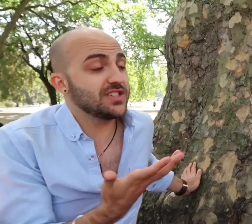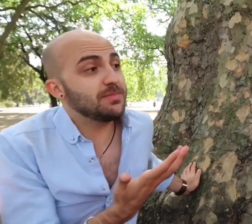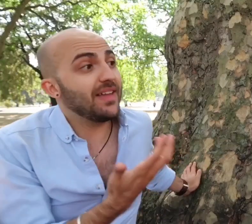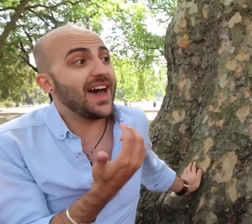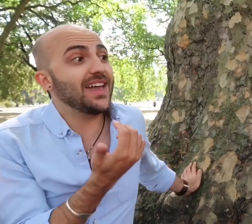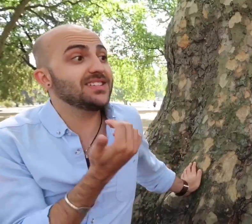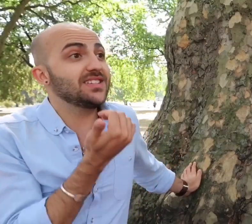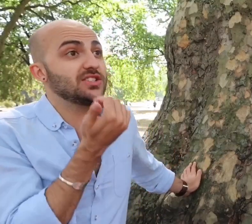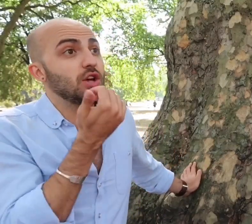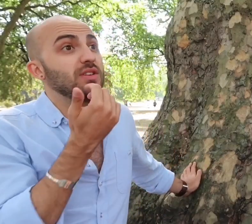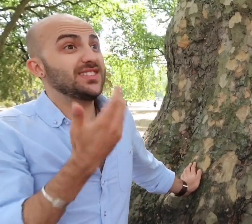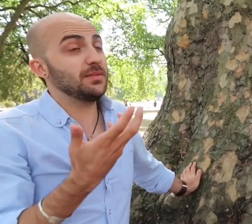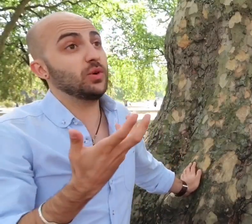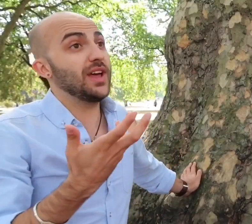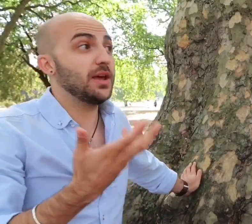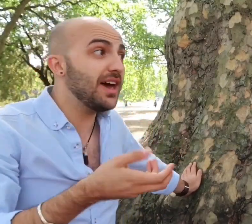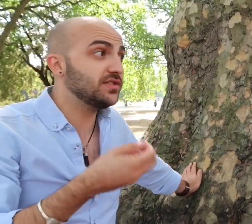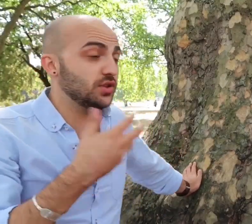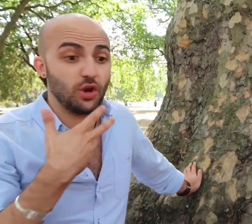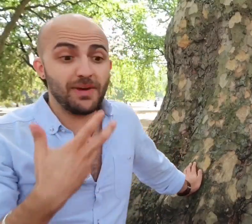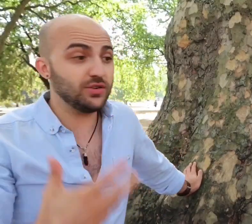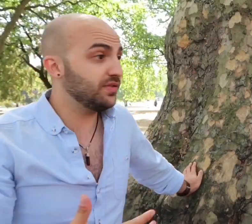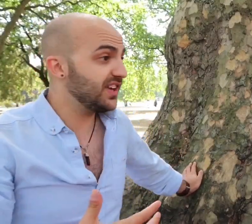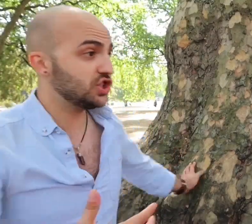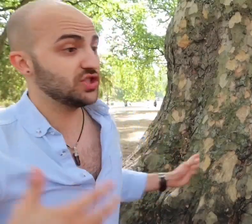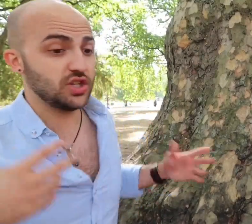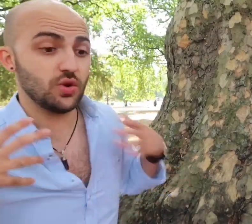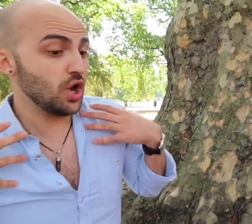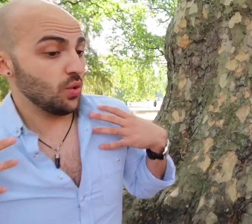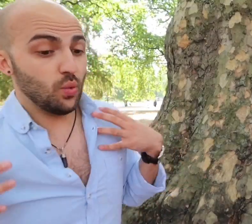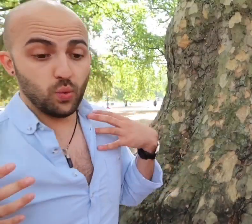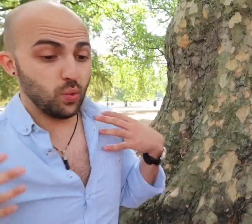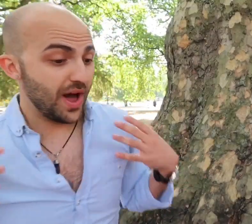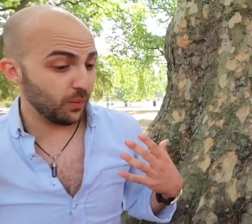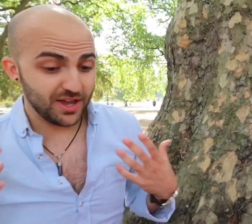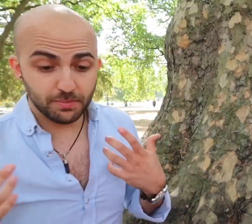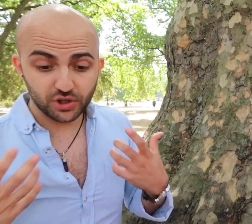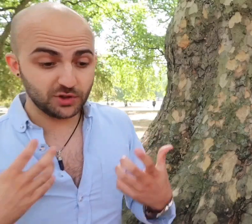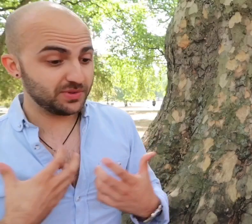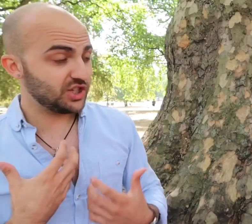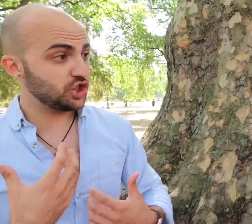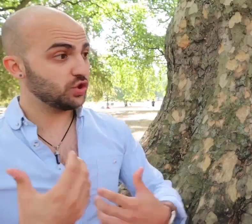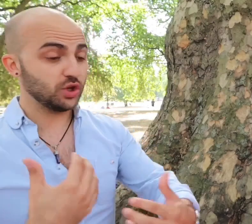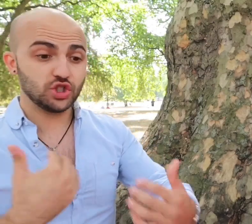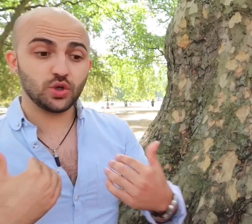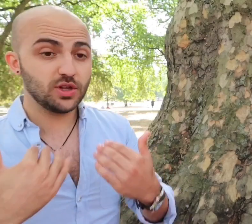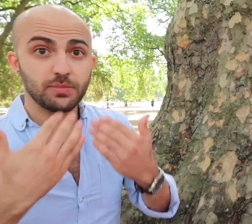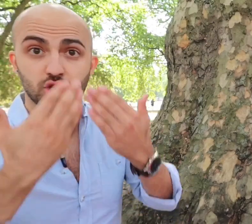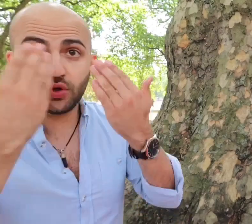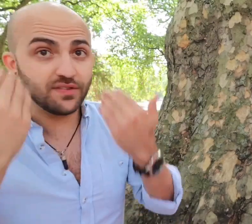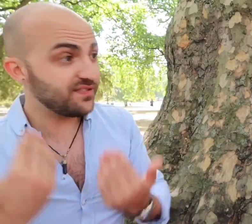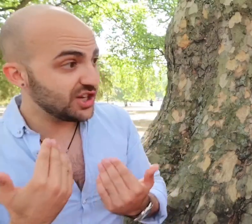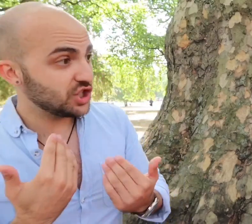just about the hands there's something called NMFs, non manual features so the way a body's positioned, what you're doing your body, with facial